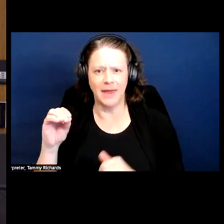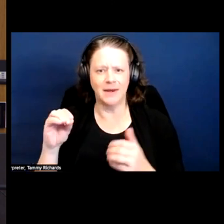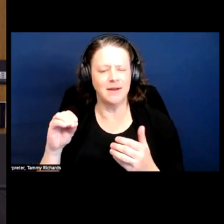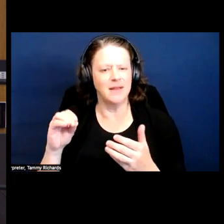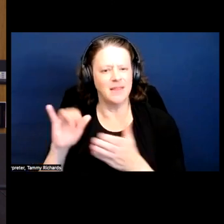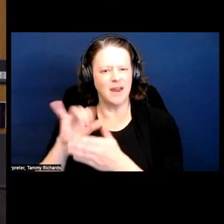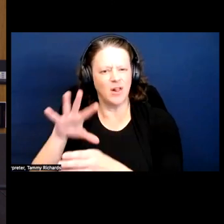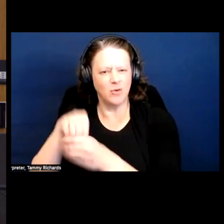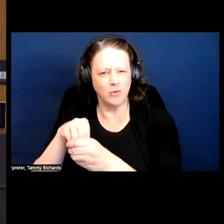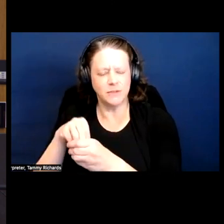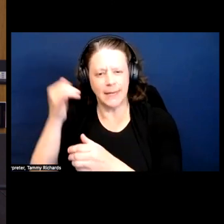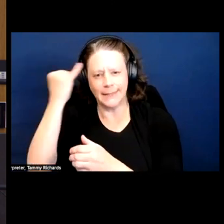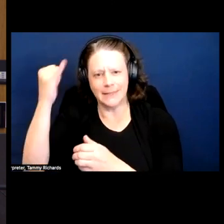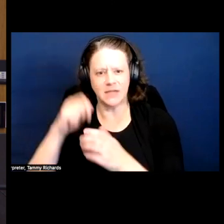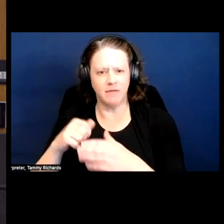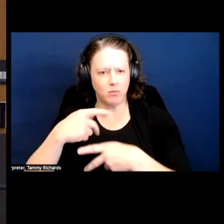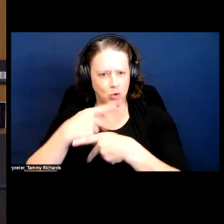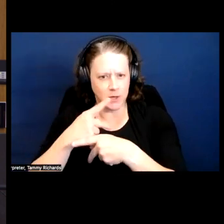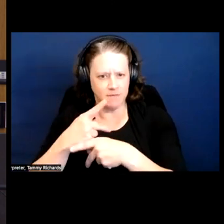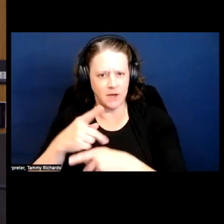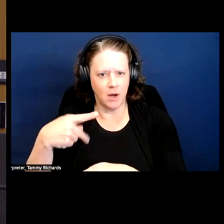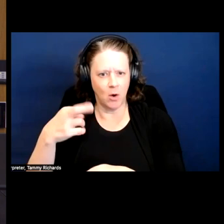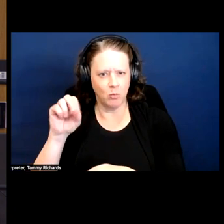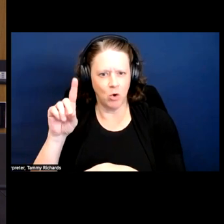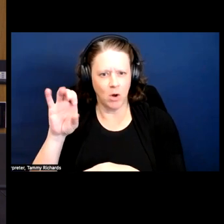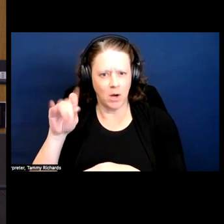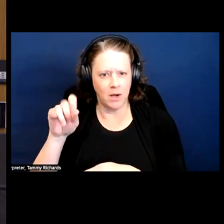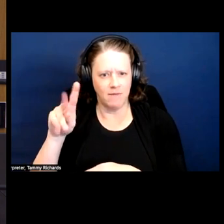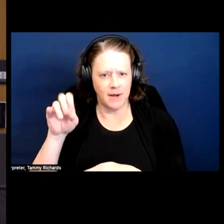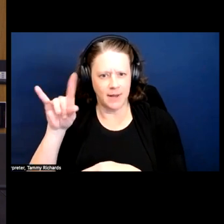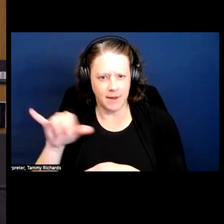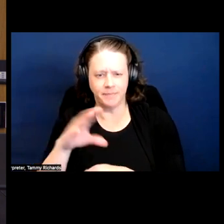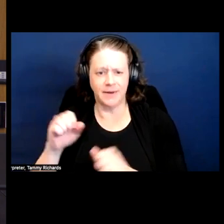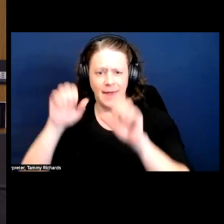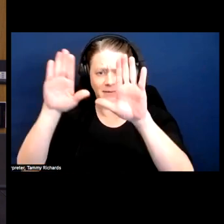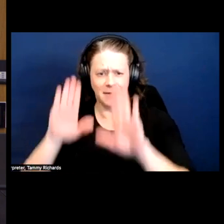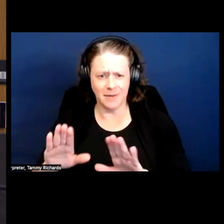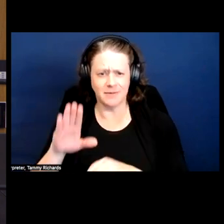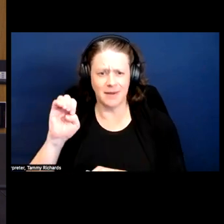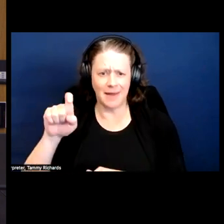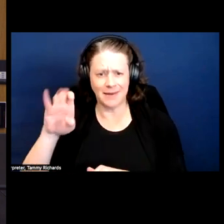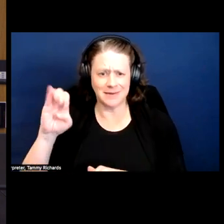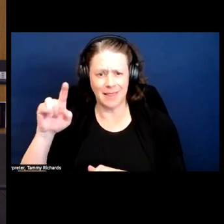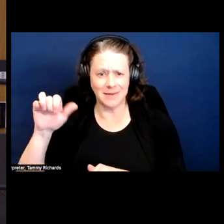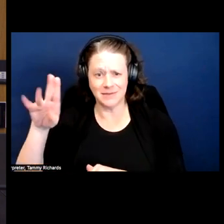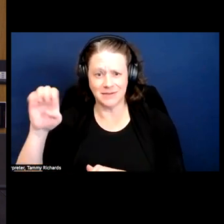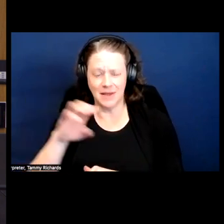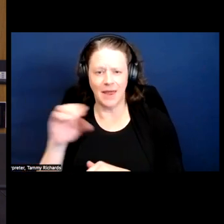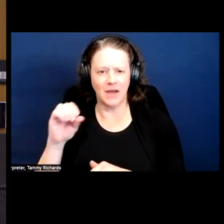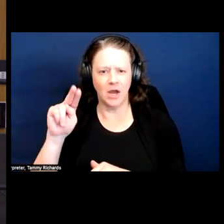concepts of productivity and excellence and normativety, and the last sentence is: You